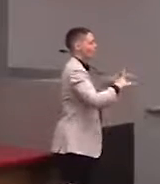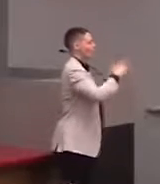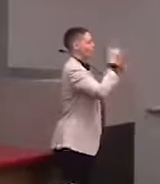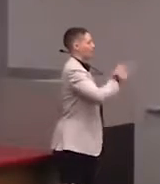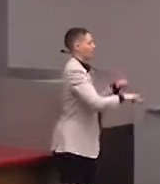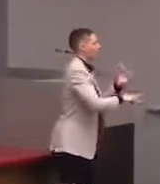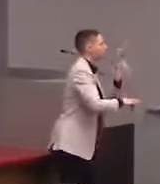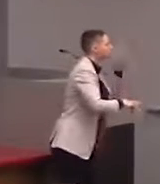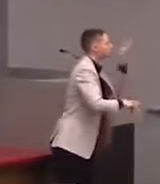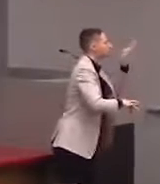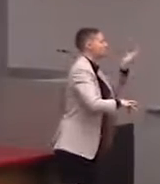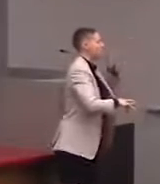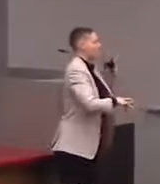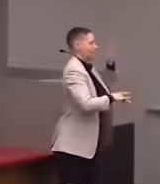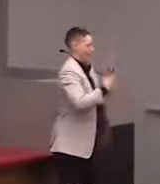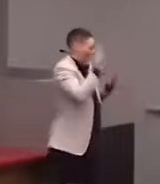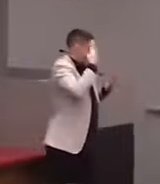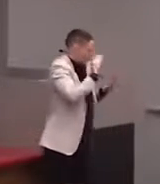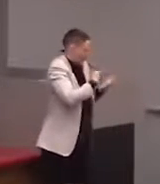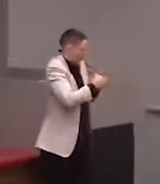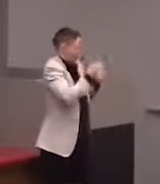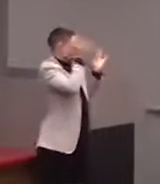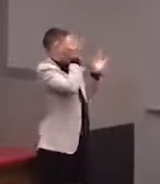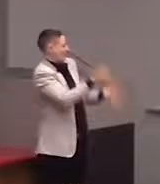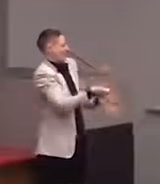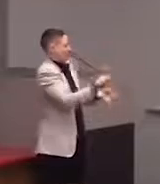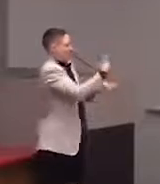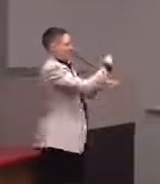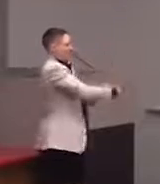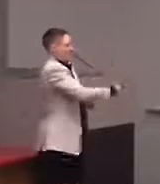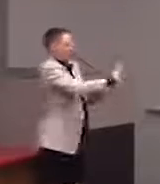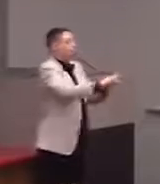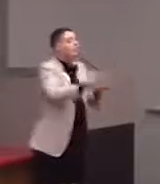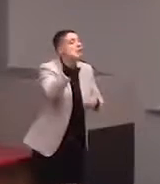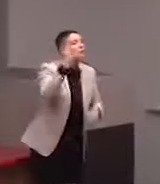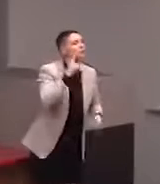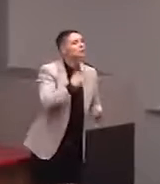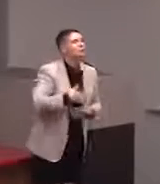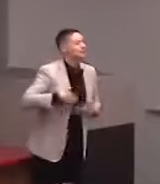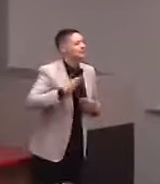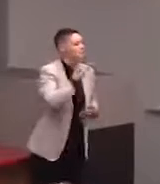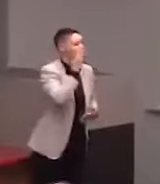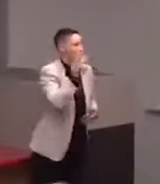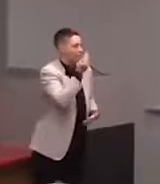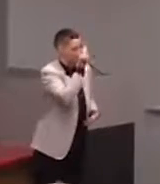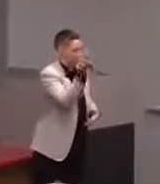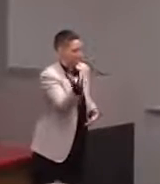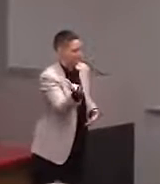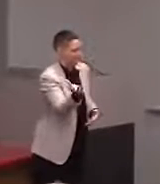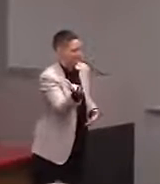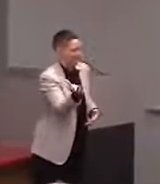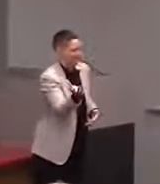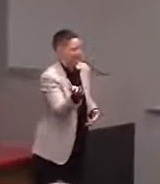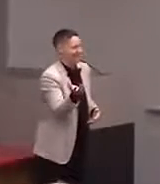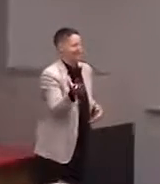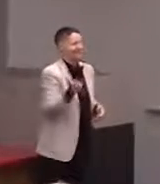I don't know how they decided to name them. It was actually a pleasant smell. I don't know .